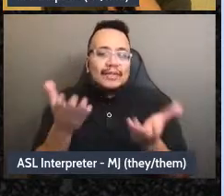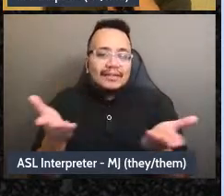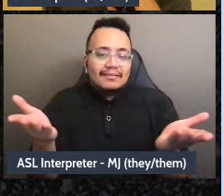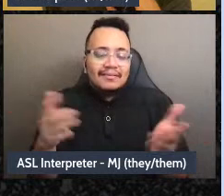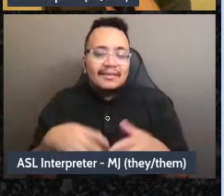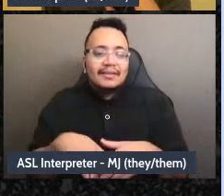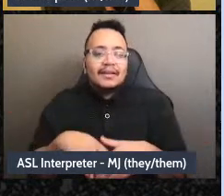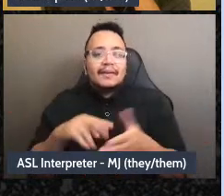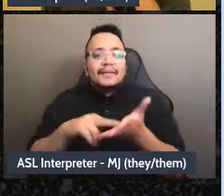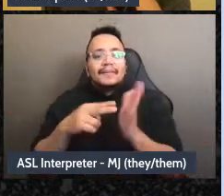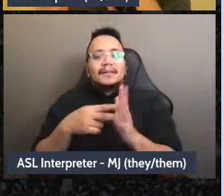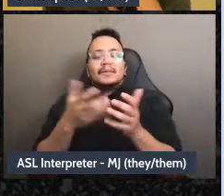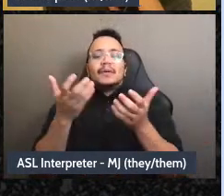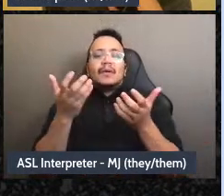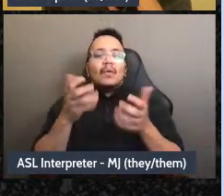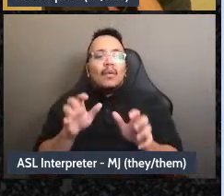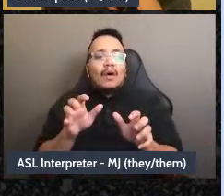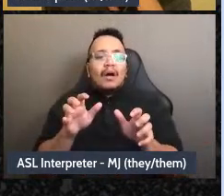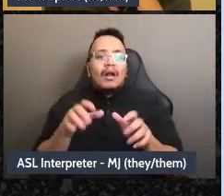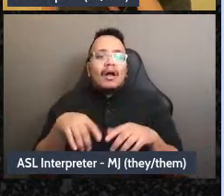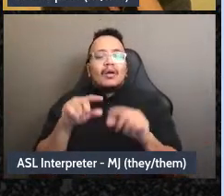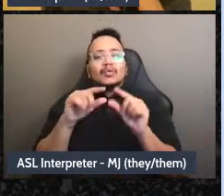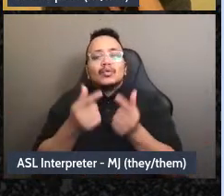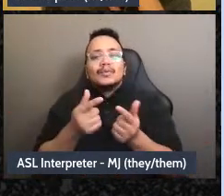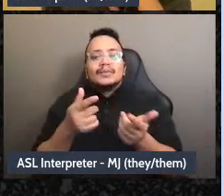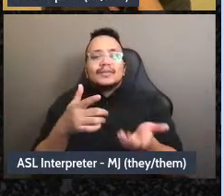sell out, right, we want them to consistently stick to their values,